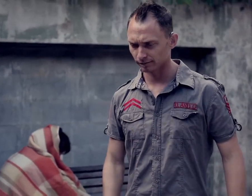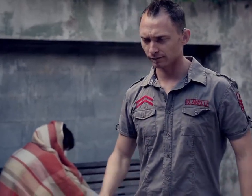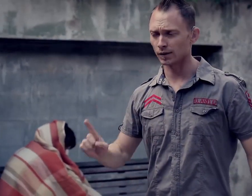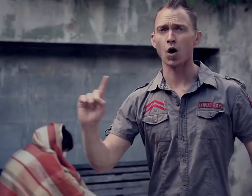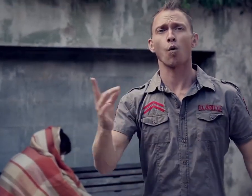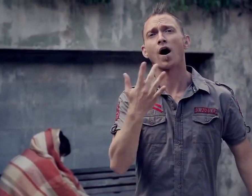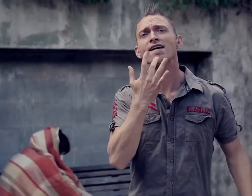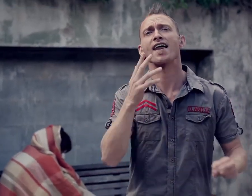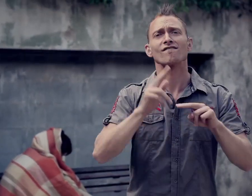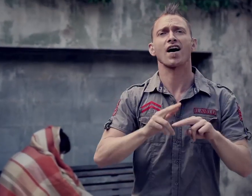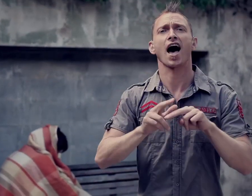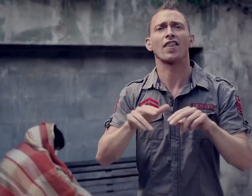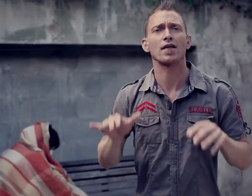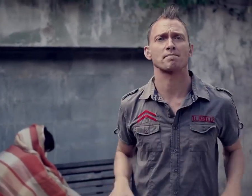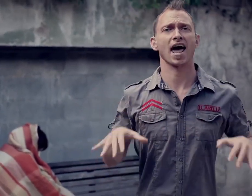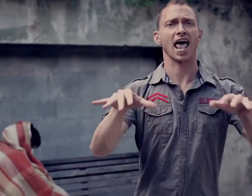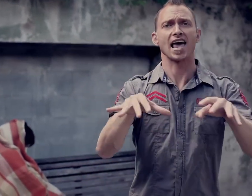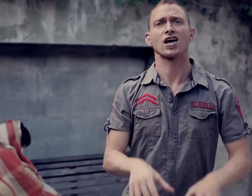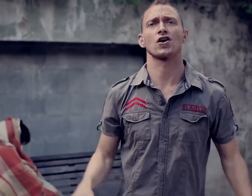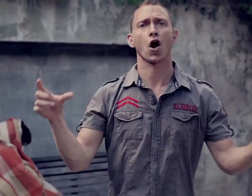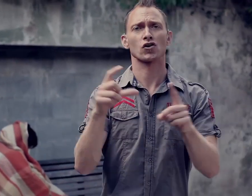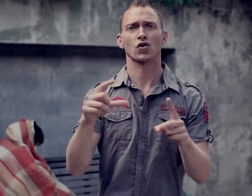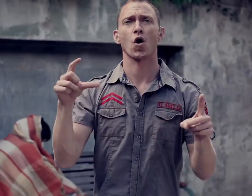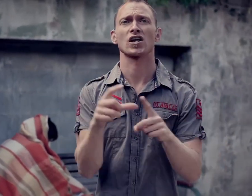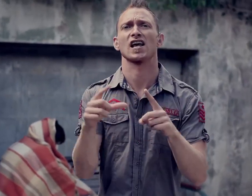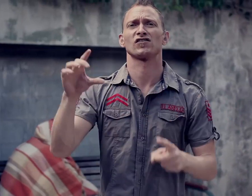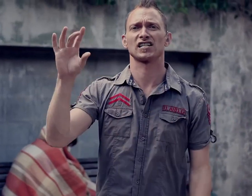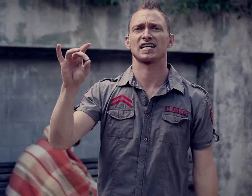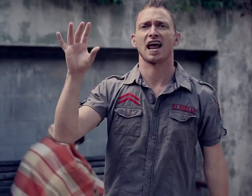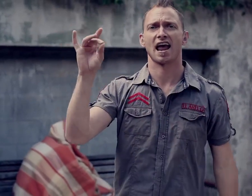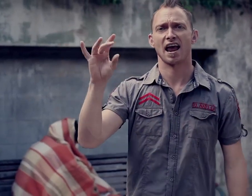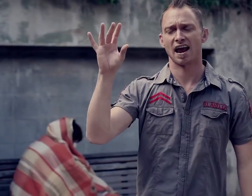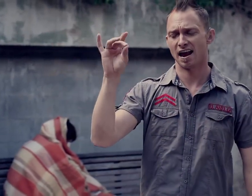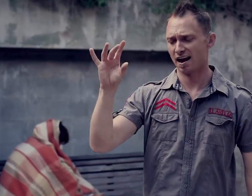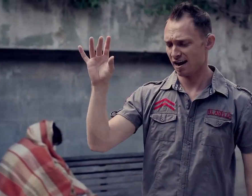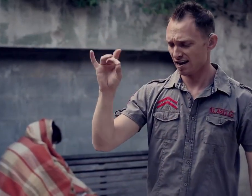What kind of father might hate his own daughter if she were gay?